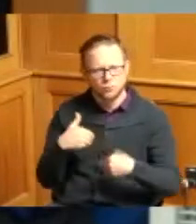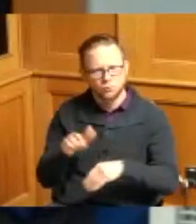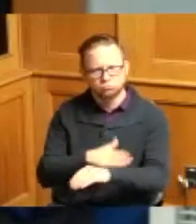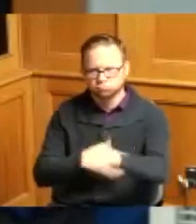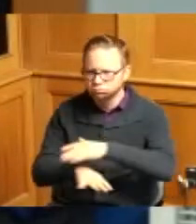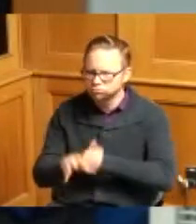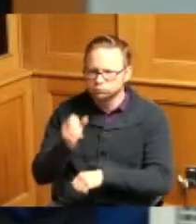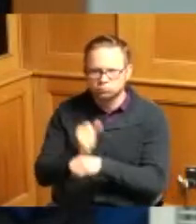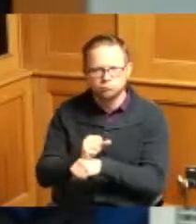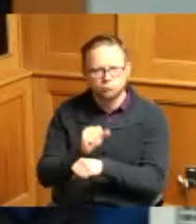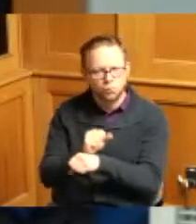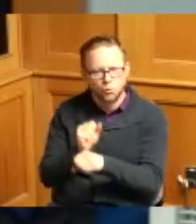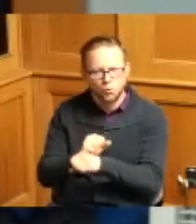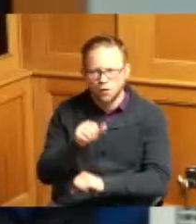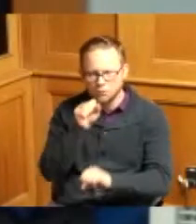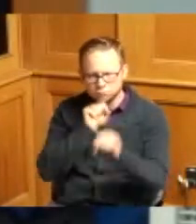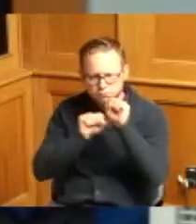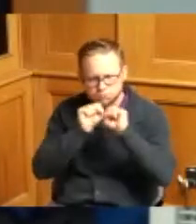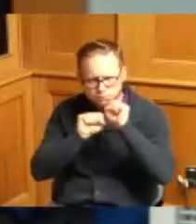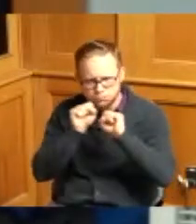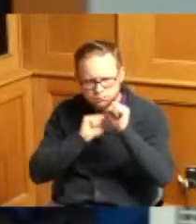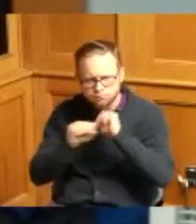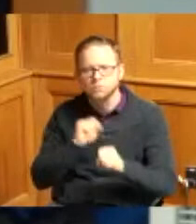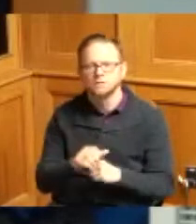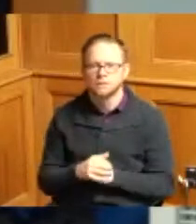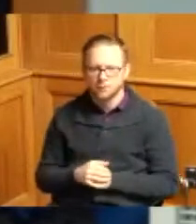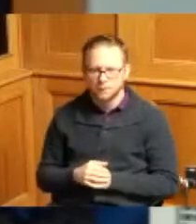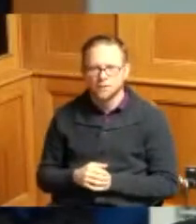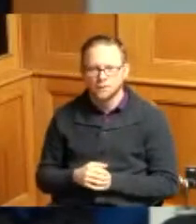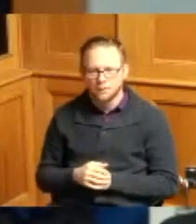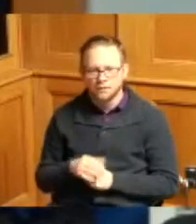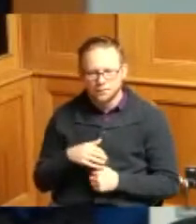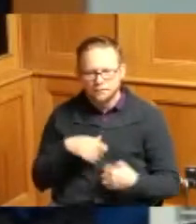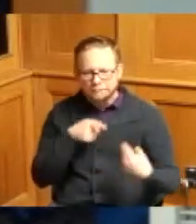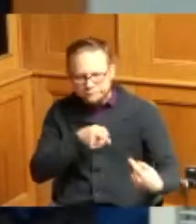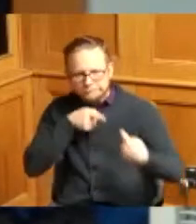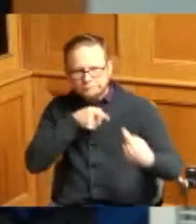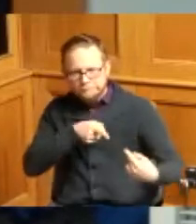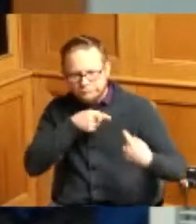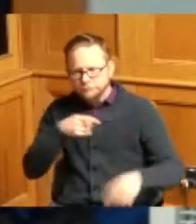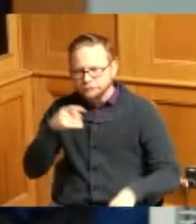lot of tears a lot of battling with me a lot of battling with his coaches to make sure that